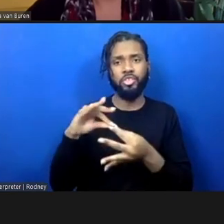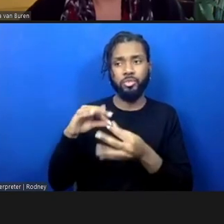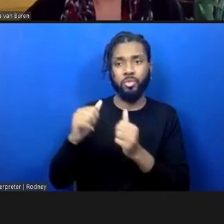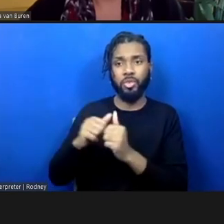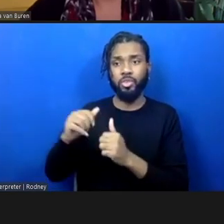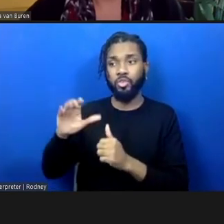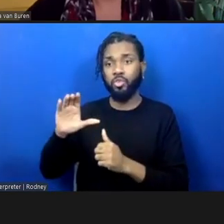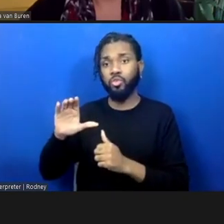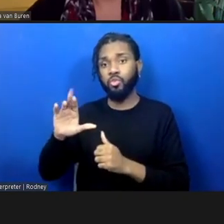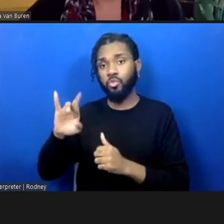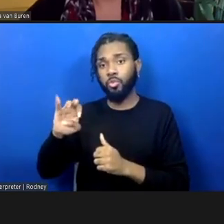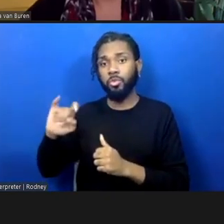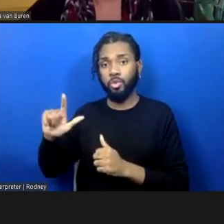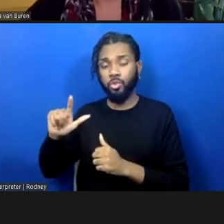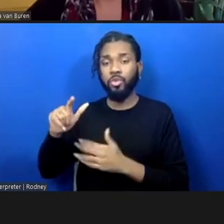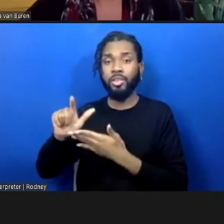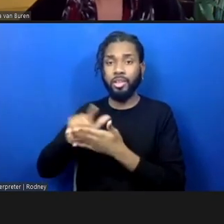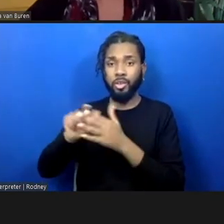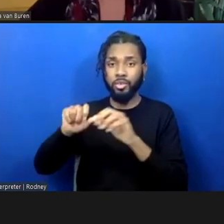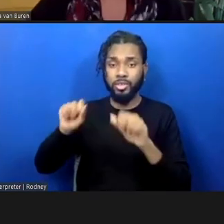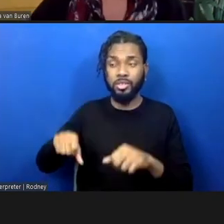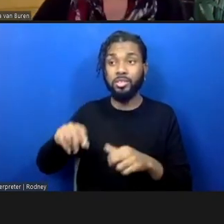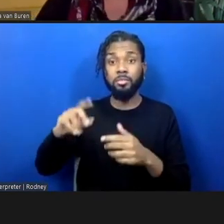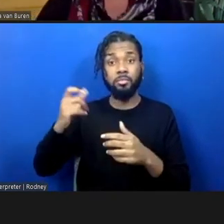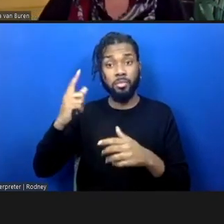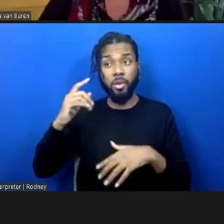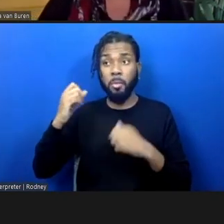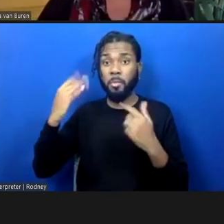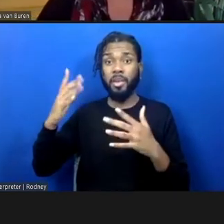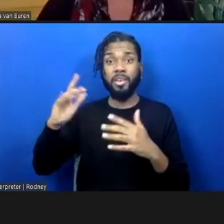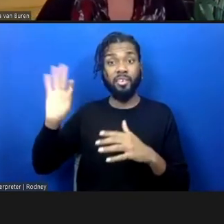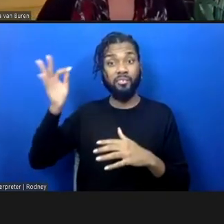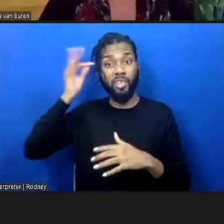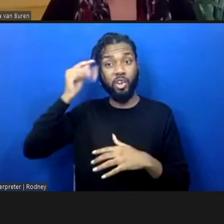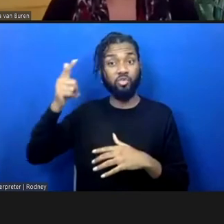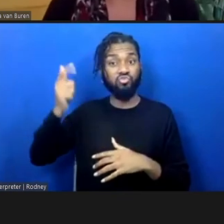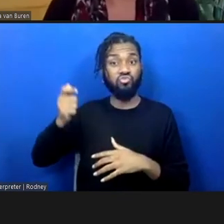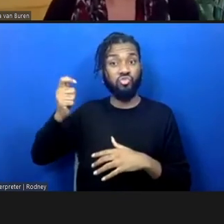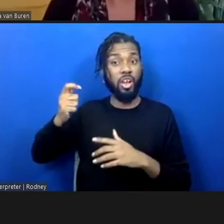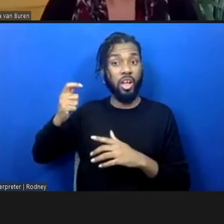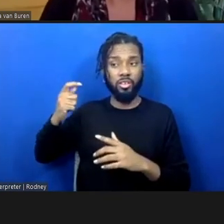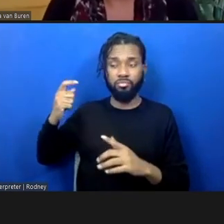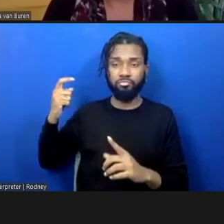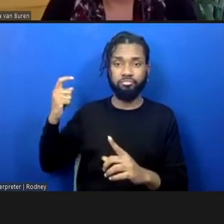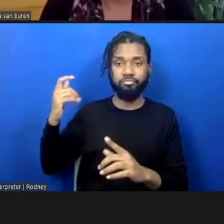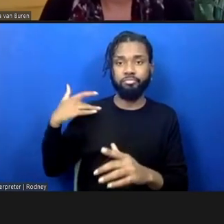So, all of these big federal grants happen in partnership with the police, with DAs, etc.